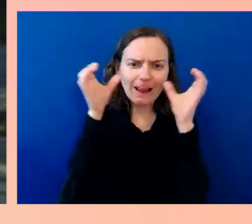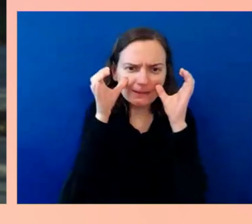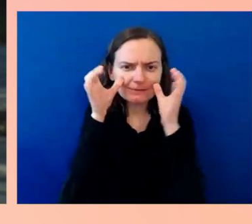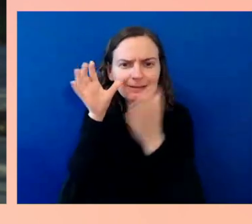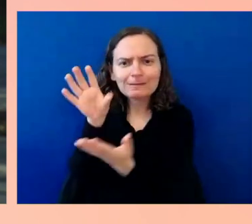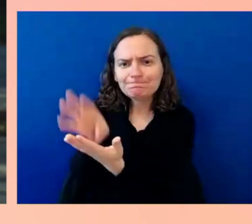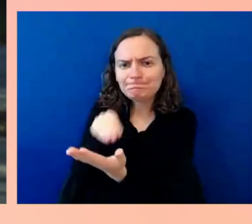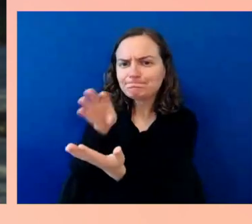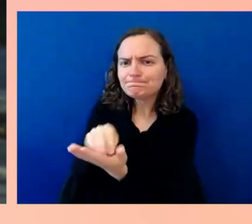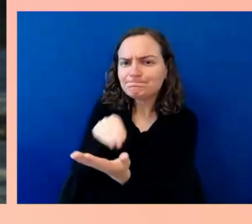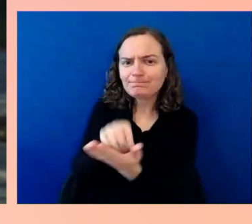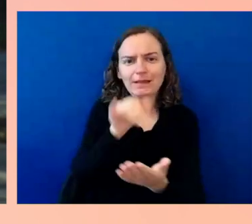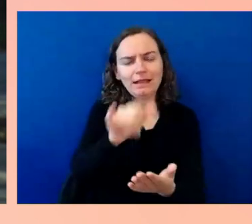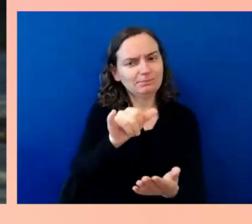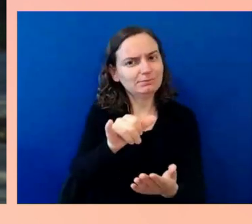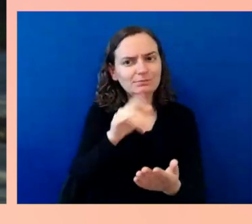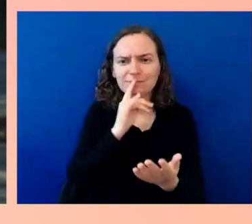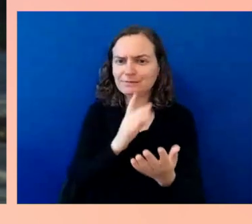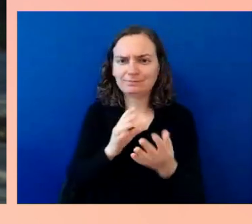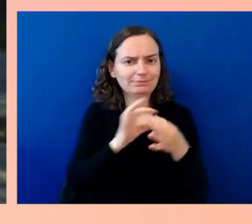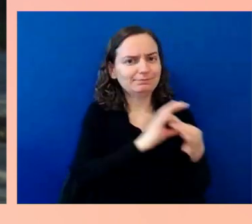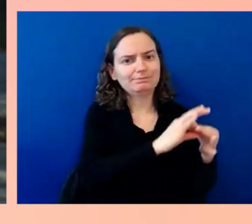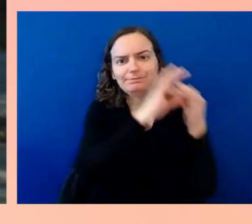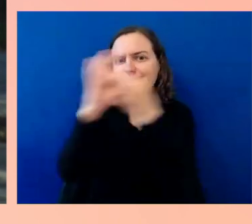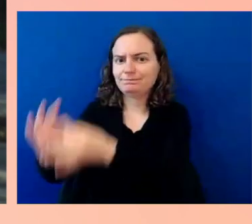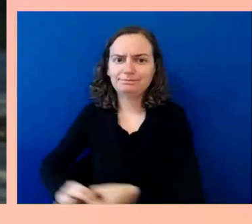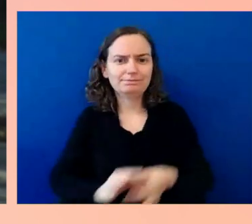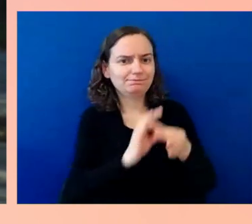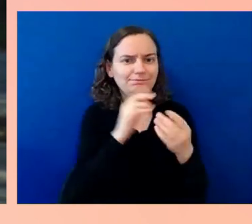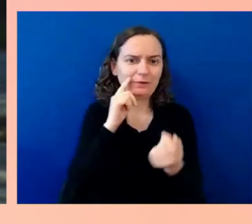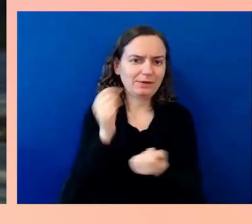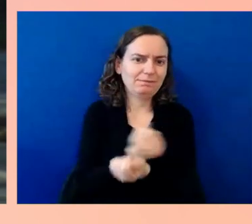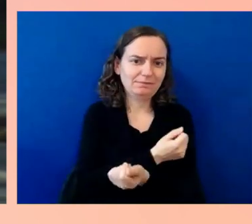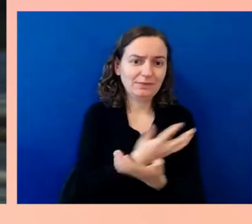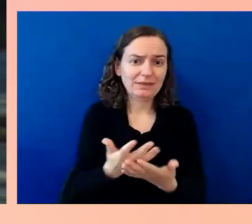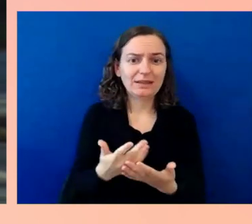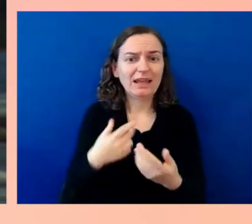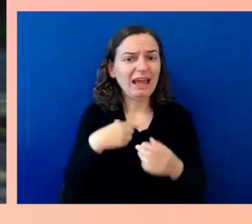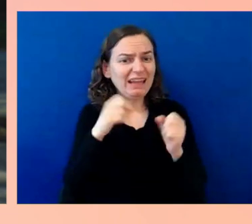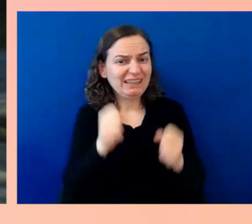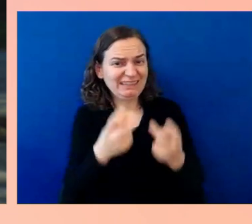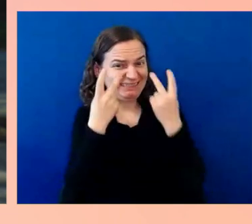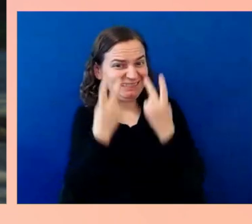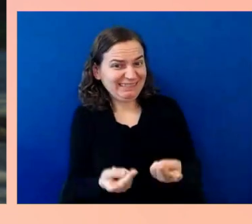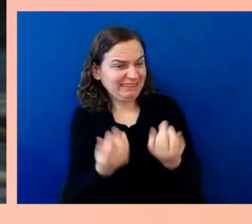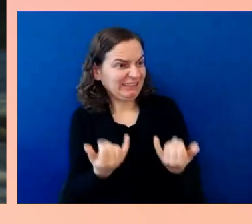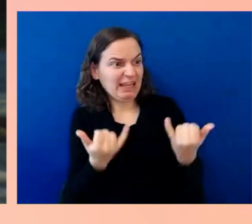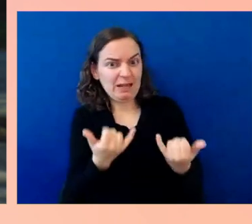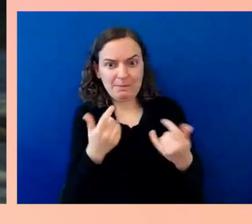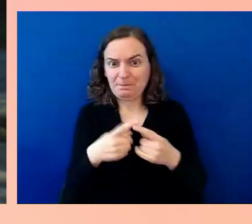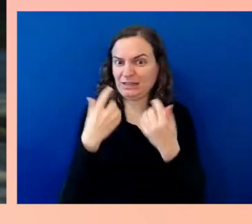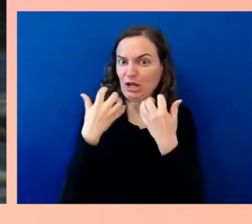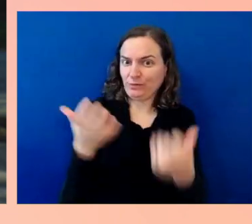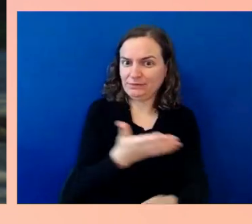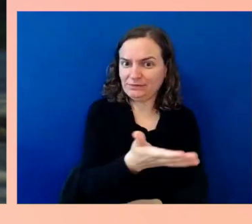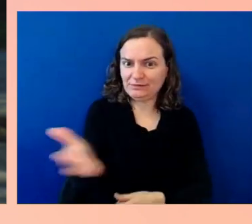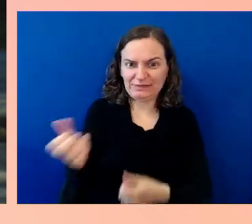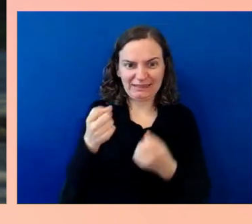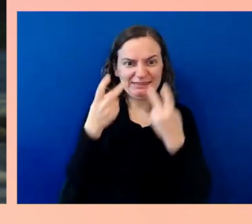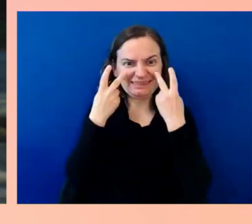Your audience can see that in real time because you are very consciously making sure everyone have the options they need